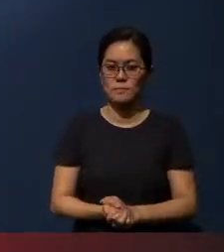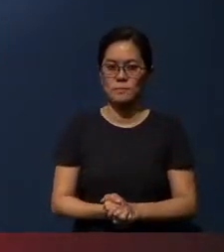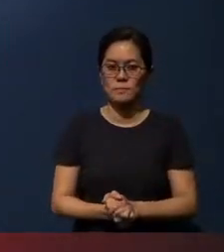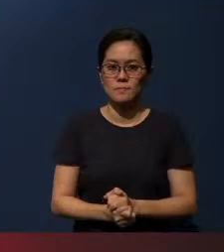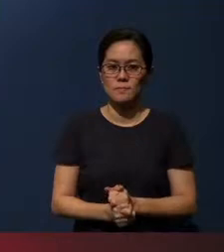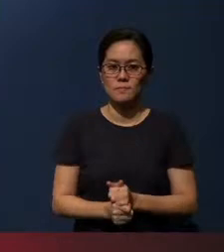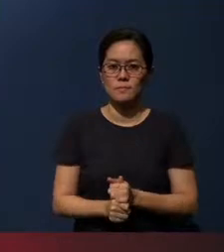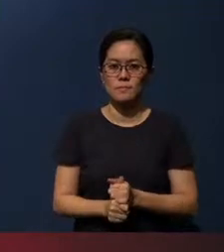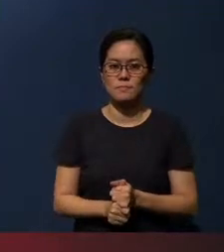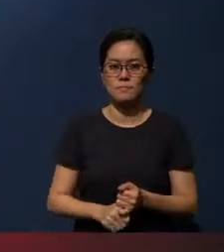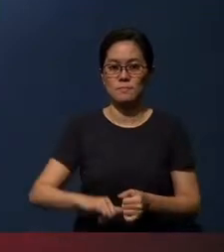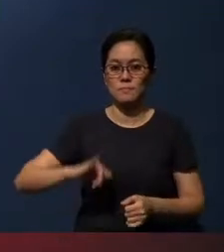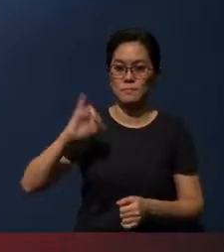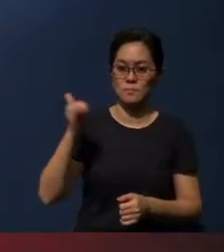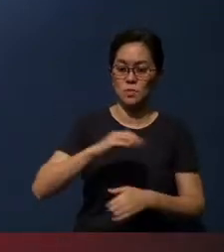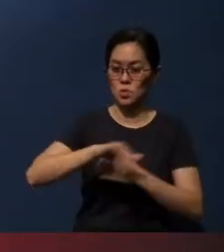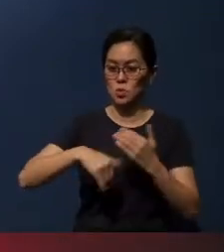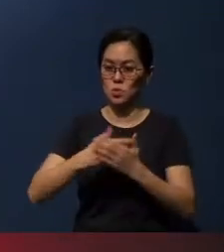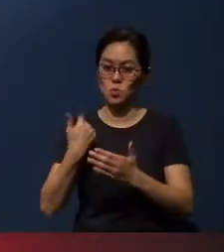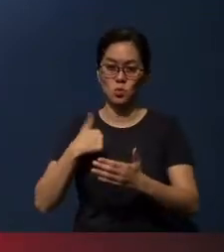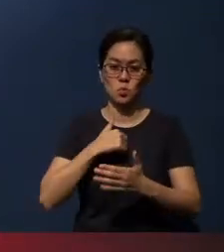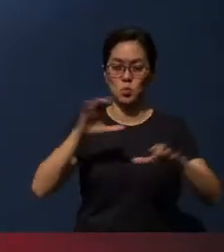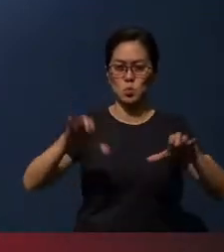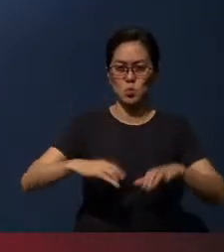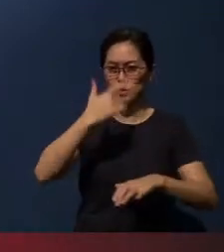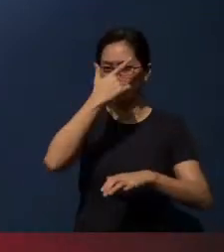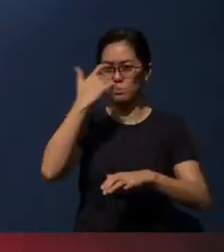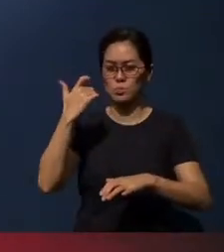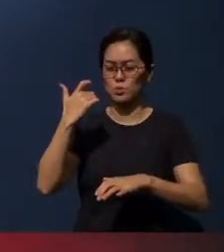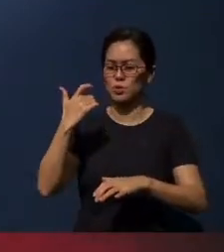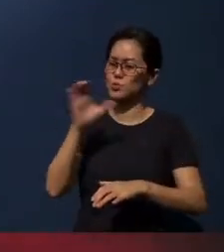Indeed all that we do is because of the love of Christ.